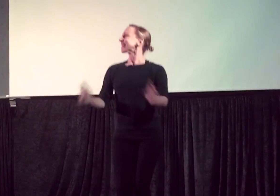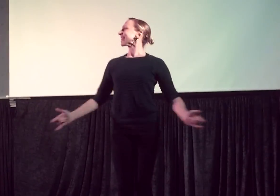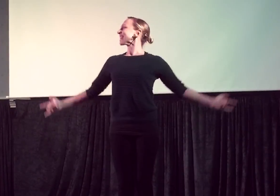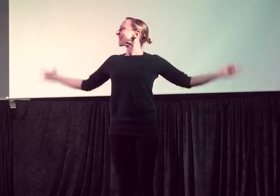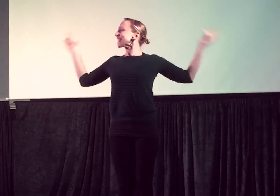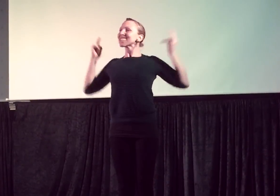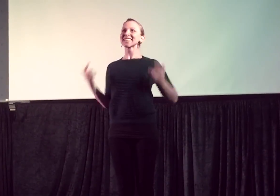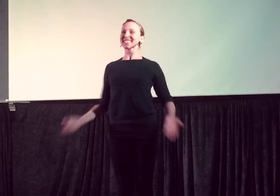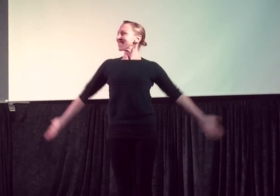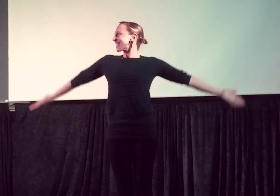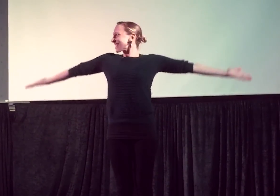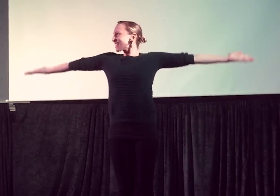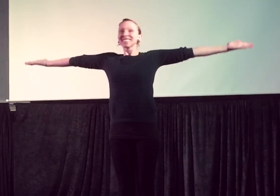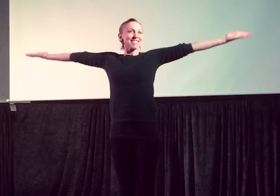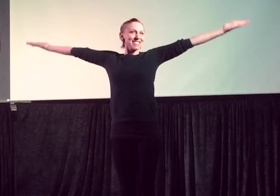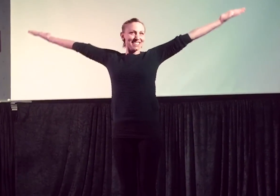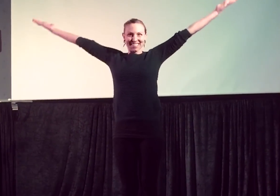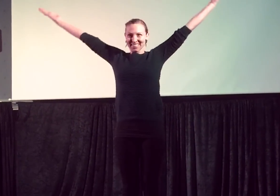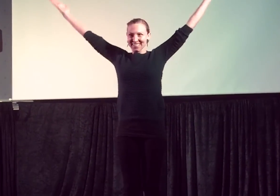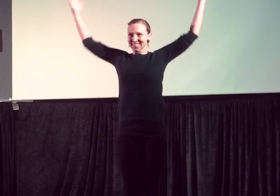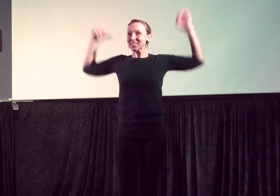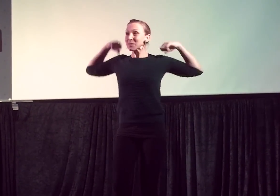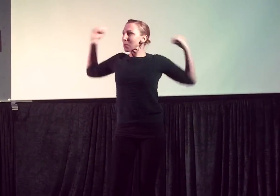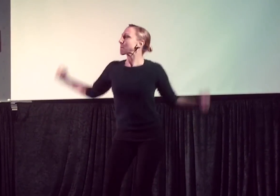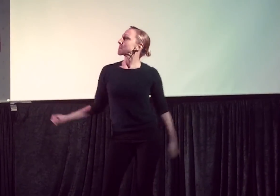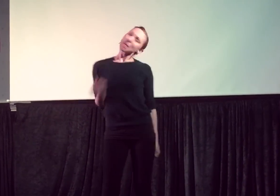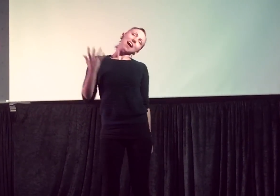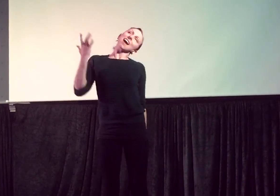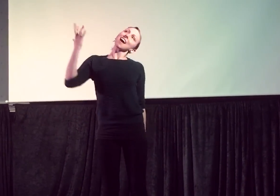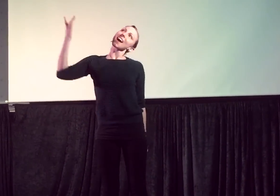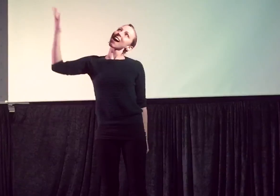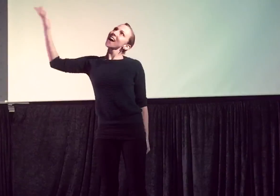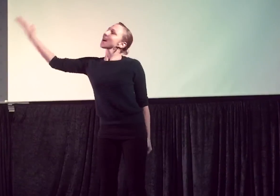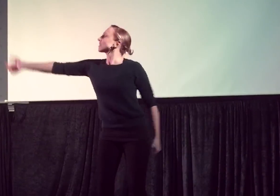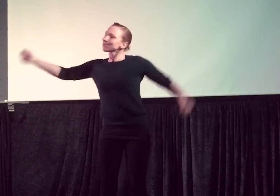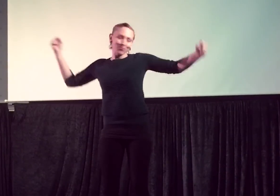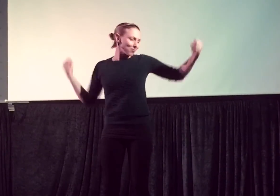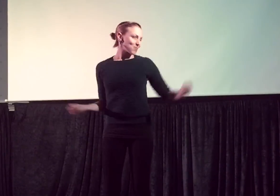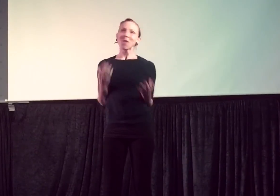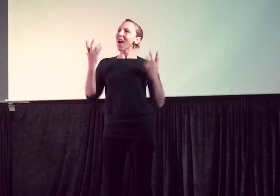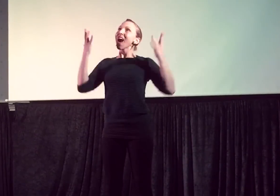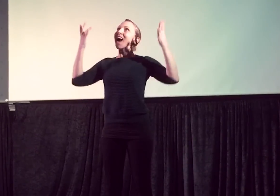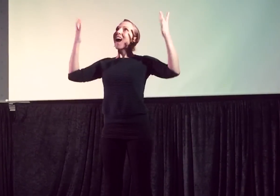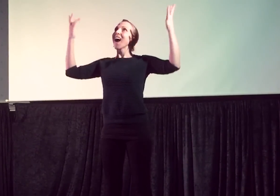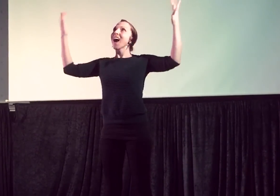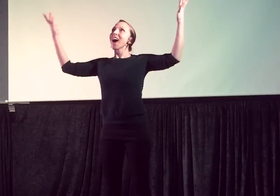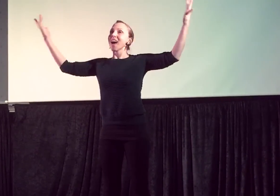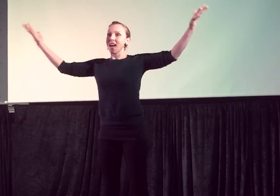I'm free.. Let it go, let it go.